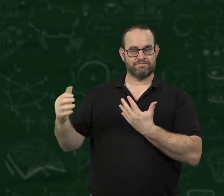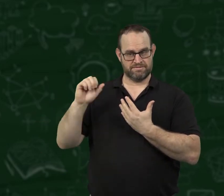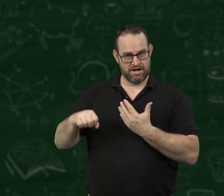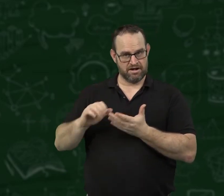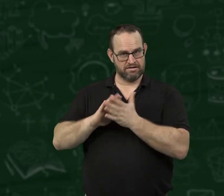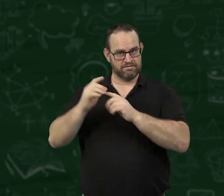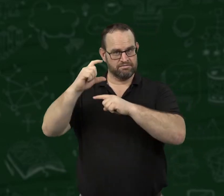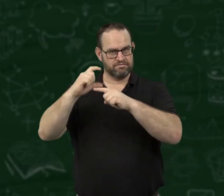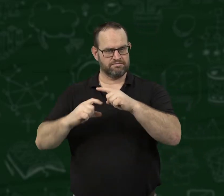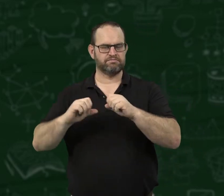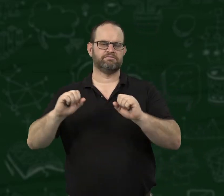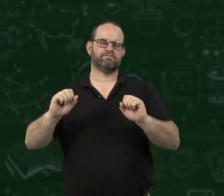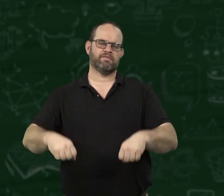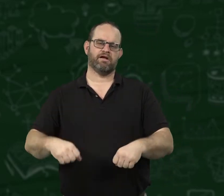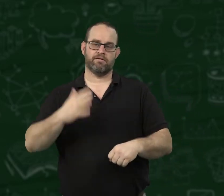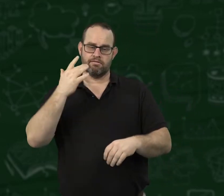This can also be expressed as a fraction.